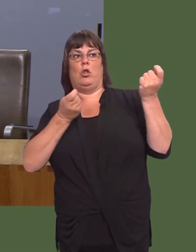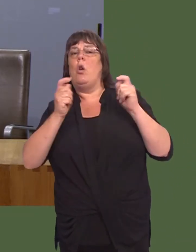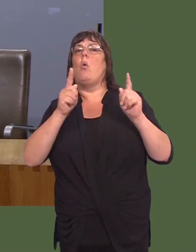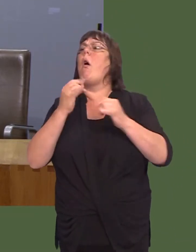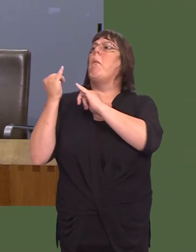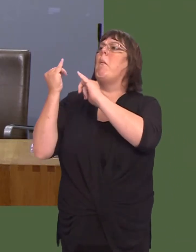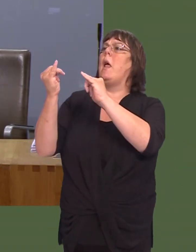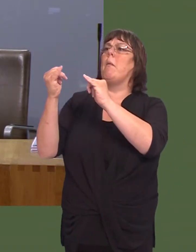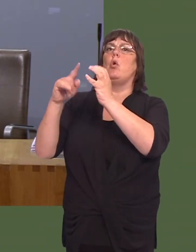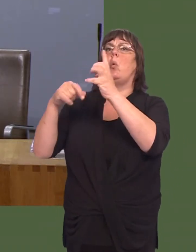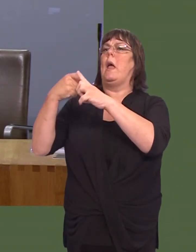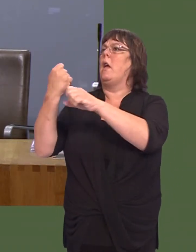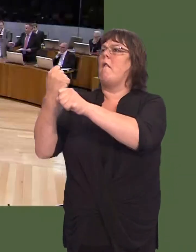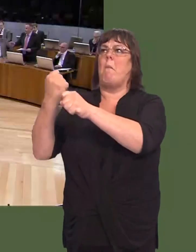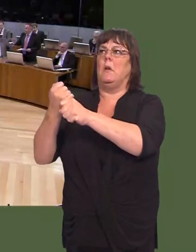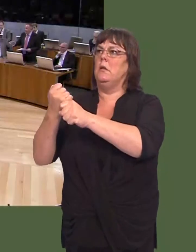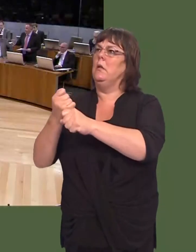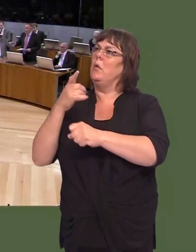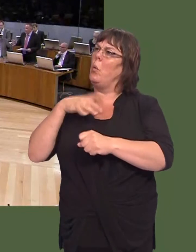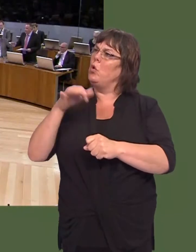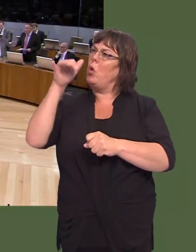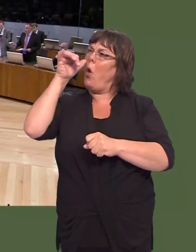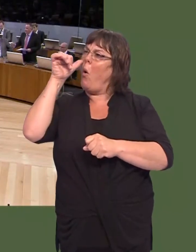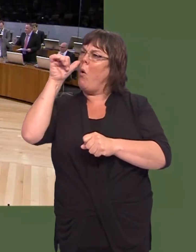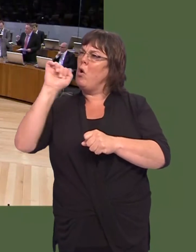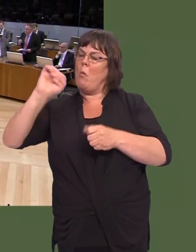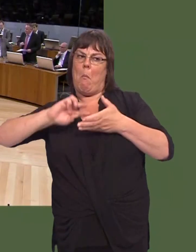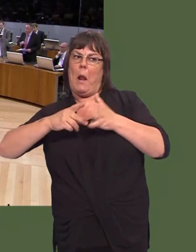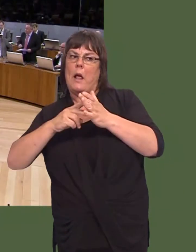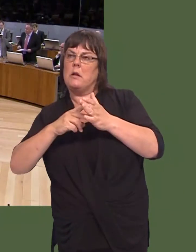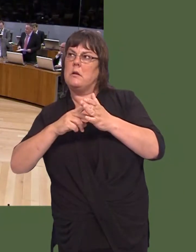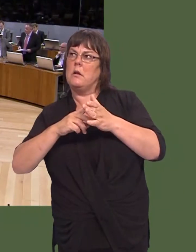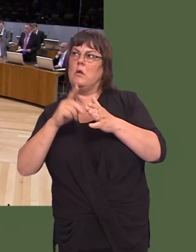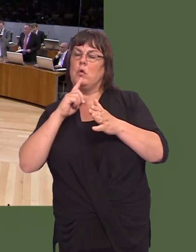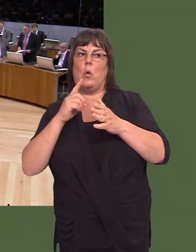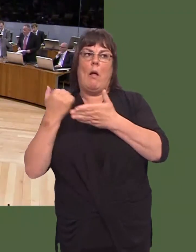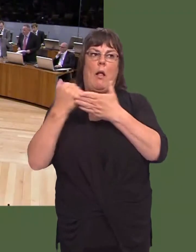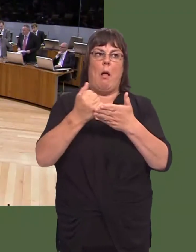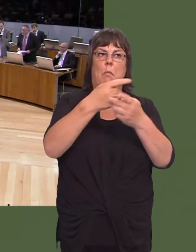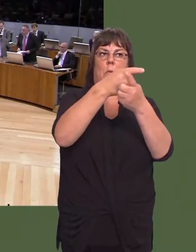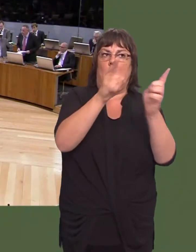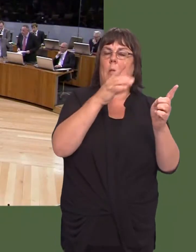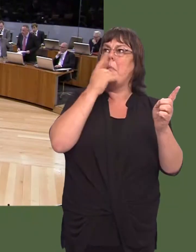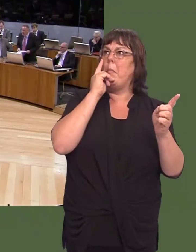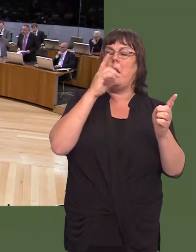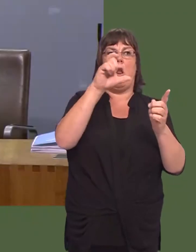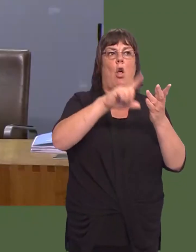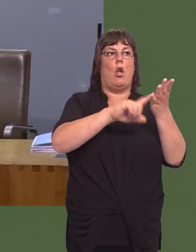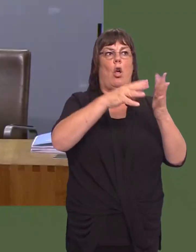You canít blame the UK Government for this. So, what action are you taking to rescue the situation in my own constituency in Colwyn Bay?